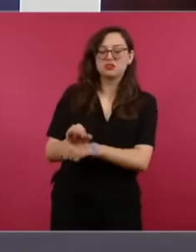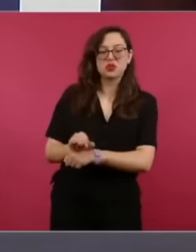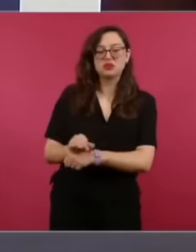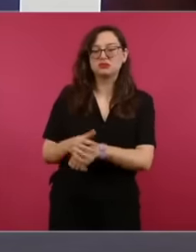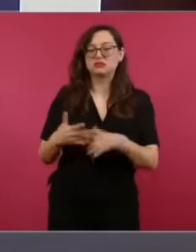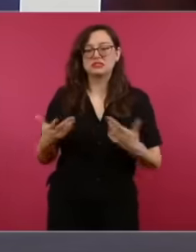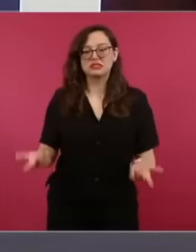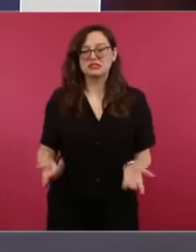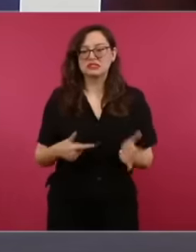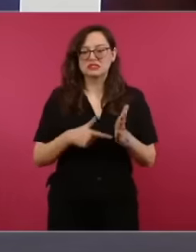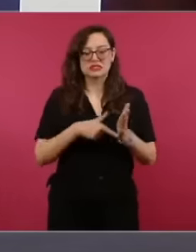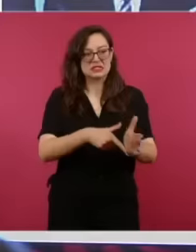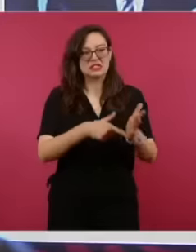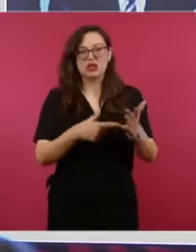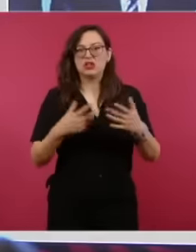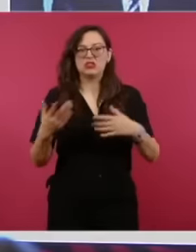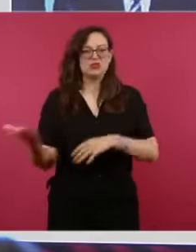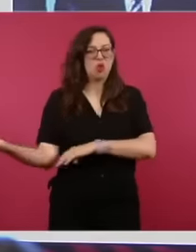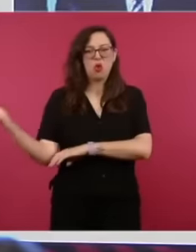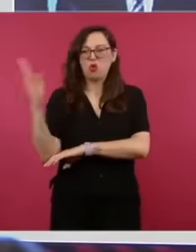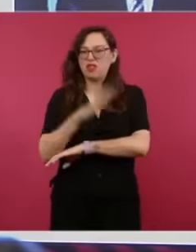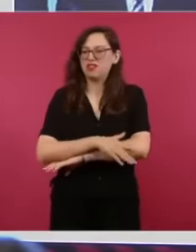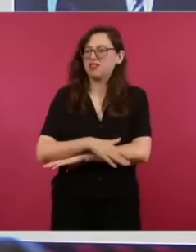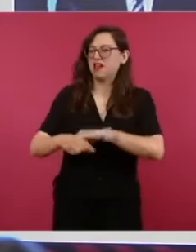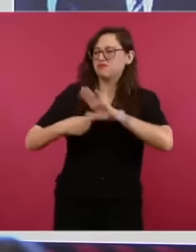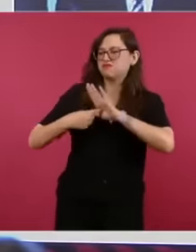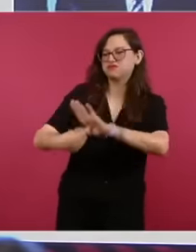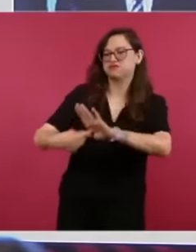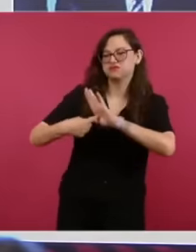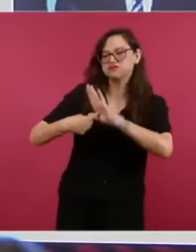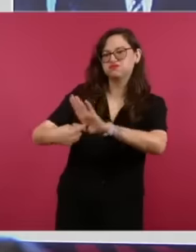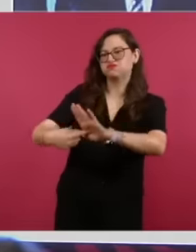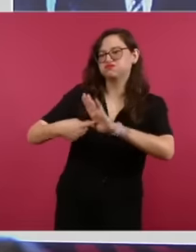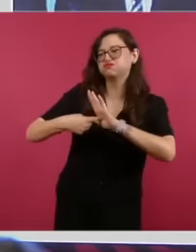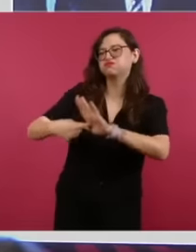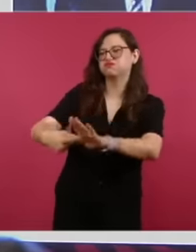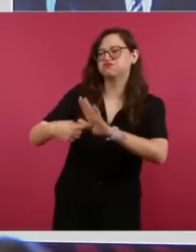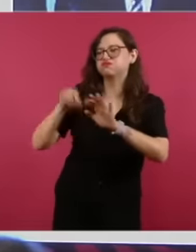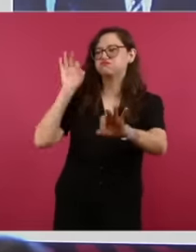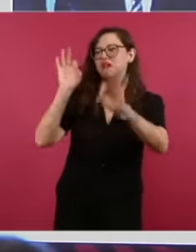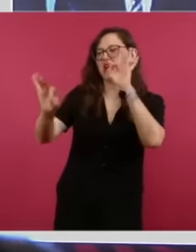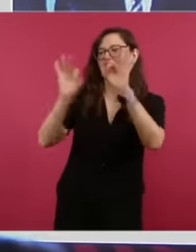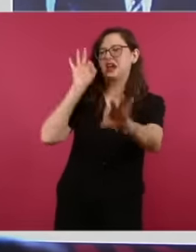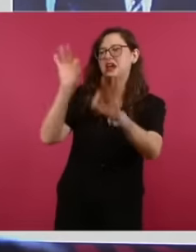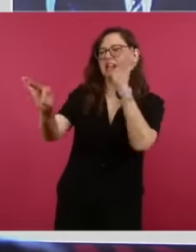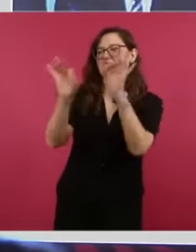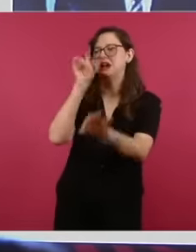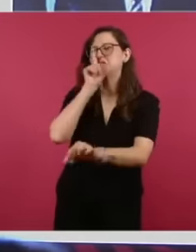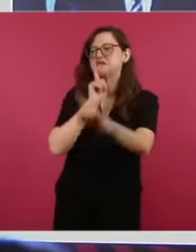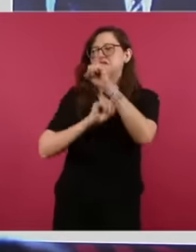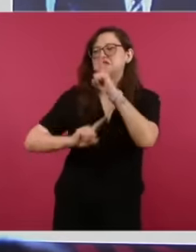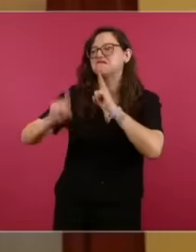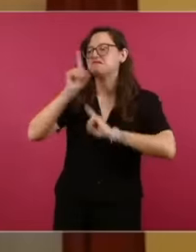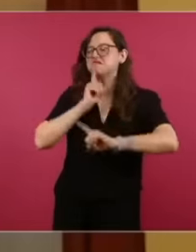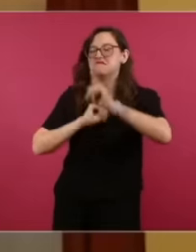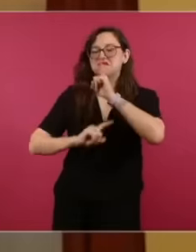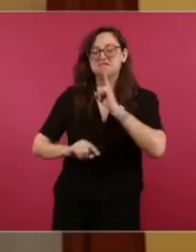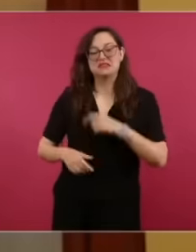slanderous tendentious but the newspaper in one